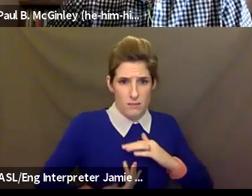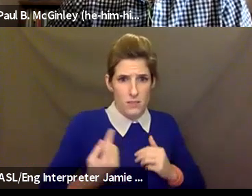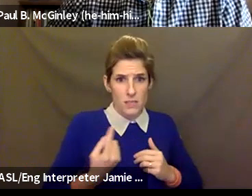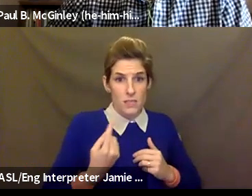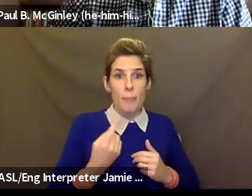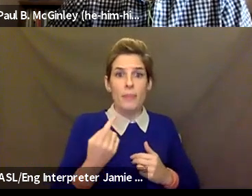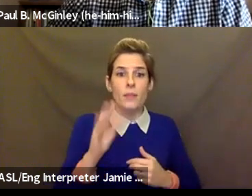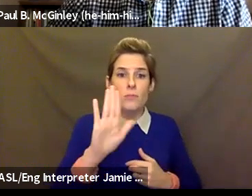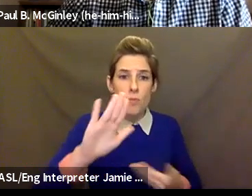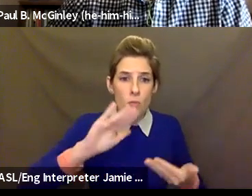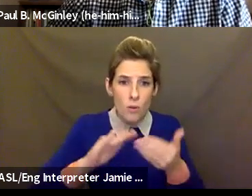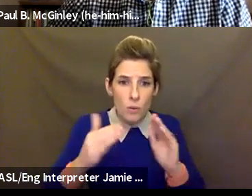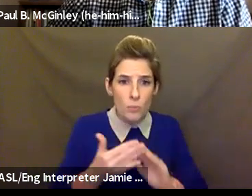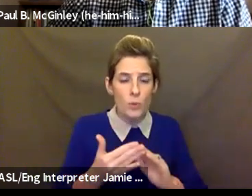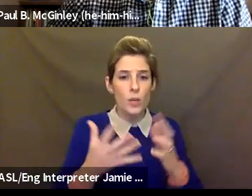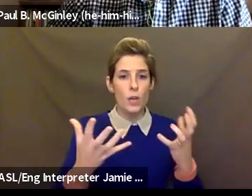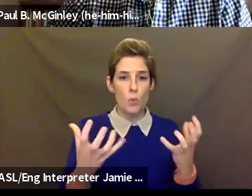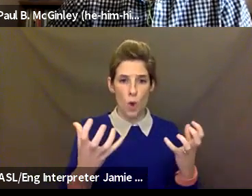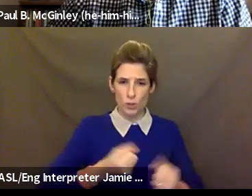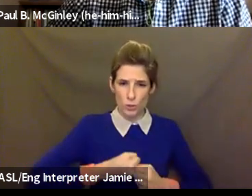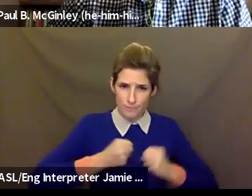you want to create around, and we're going to be, you're going